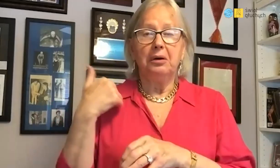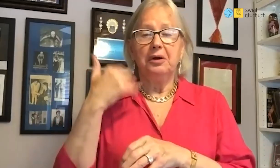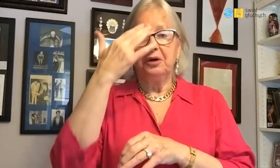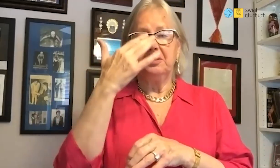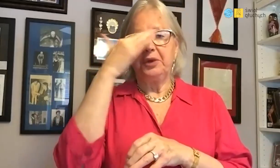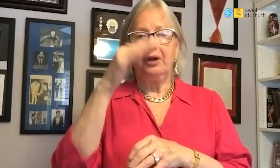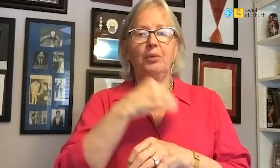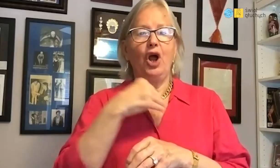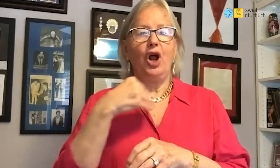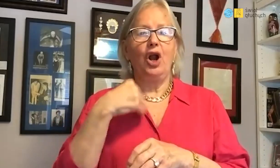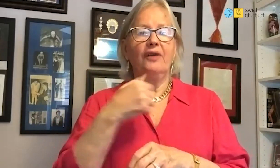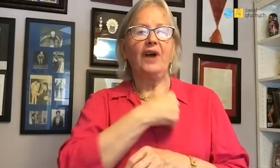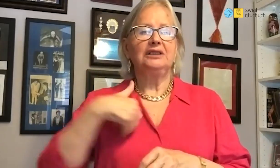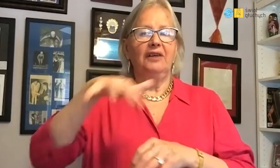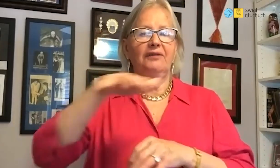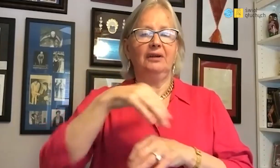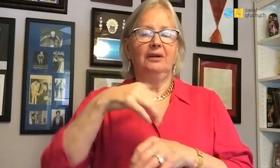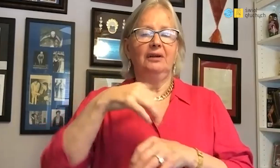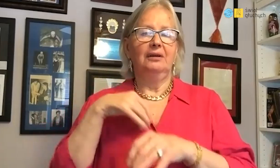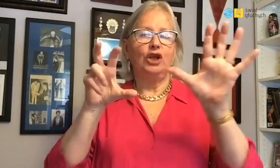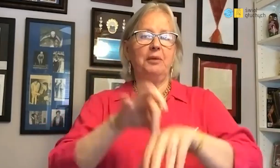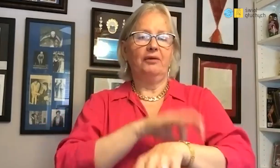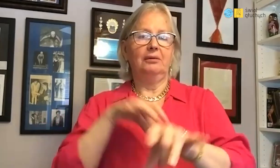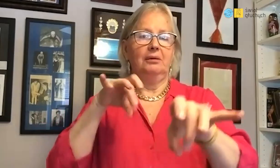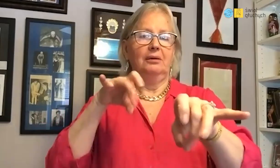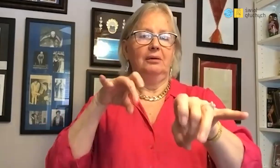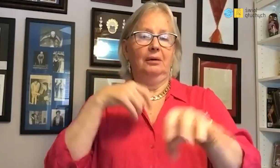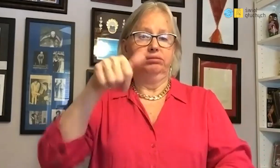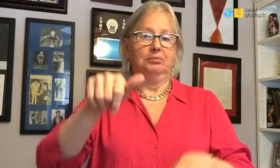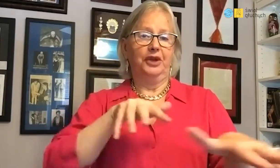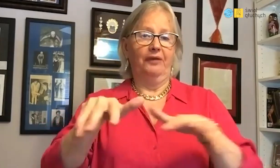In Warsaw I won Warsaw Championship Track at 800 m.